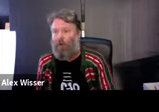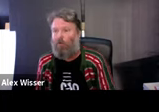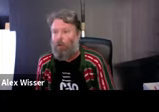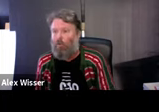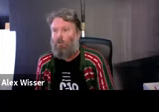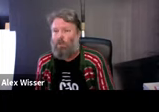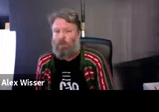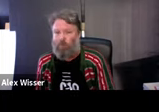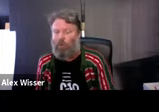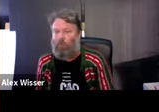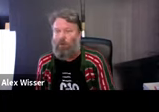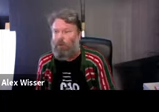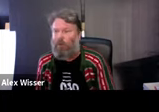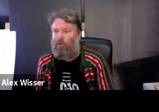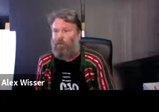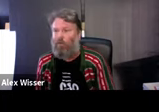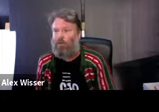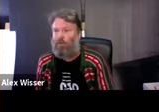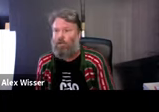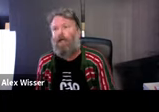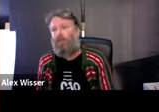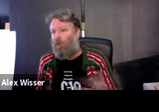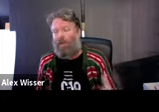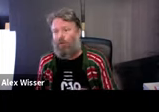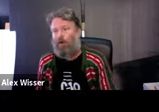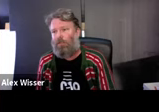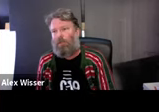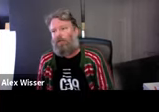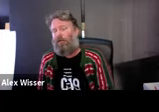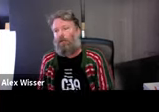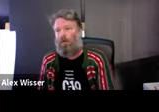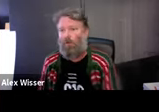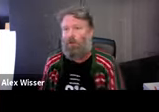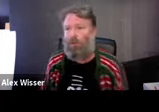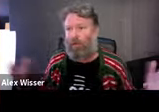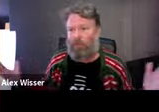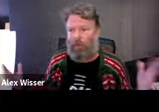yes, what are they going to think of us? So we hard artists making - you